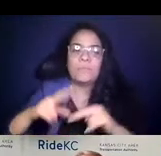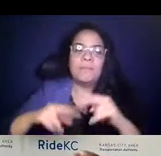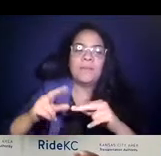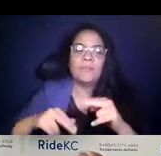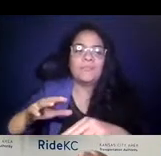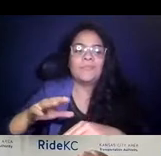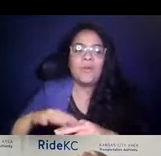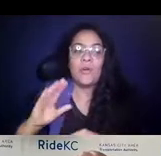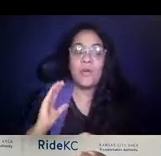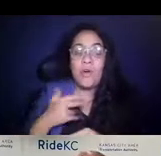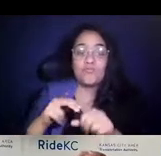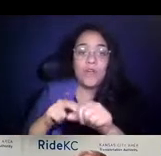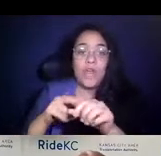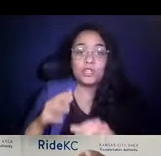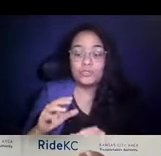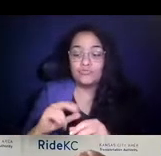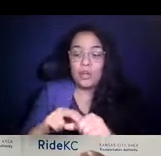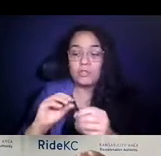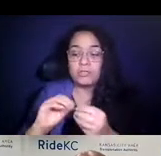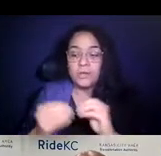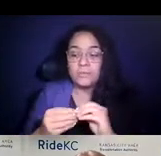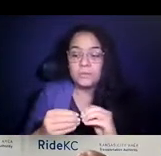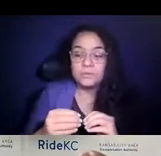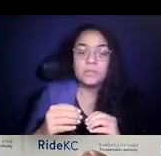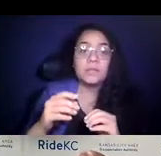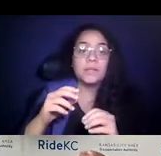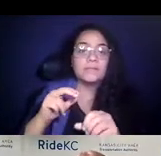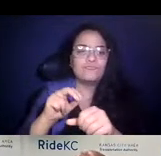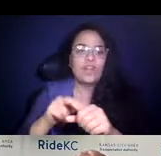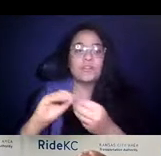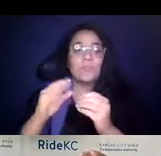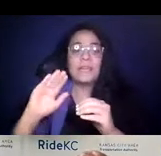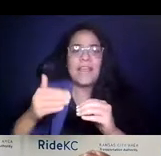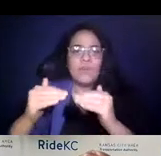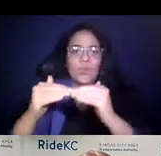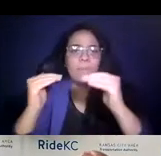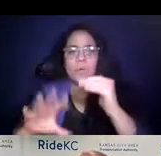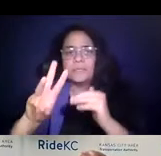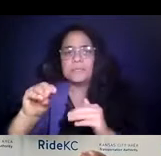15:00:32 Our ridership never dipped below -- barely dipped below 60% during COVID and